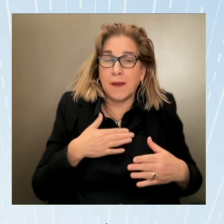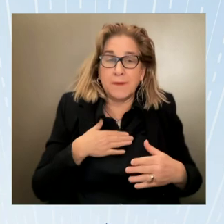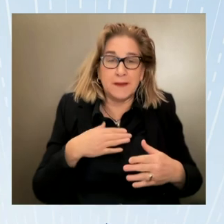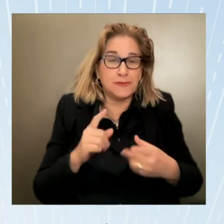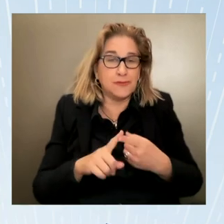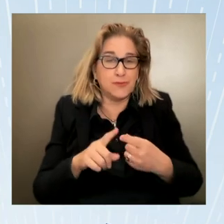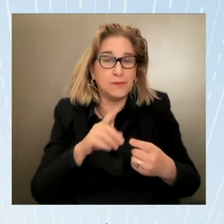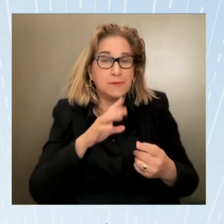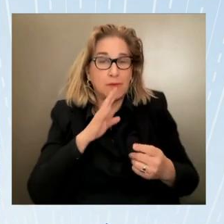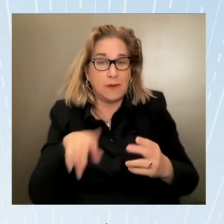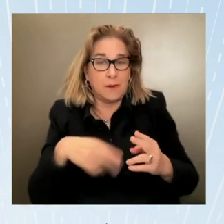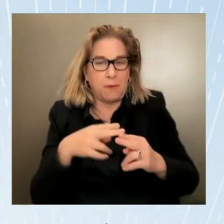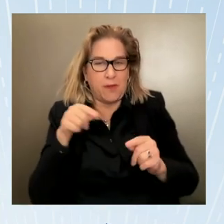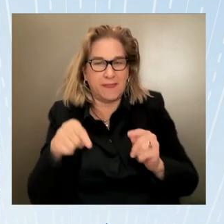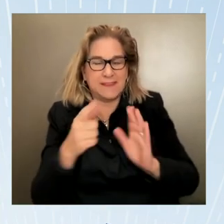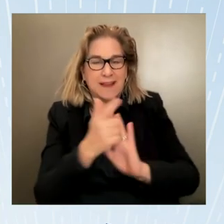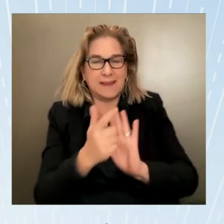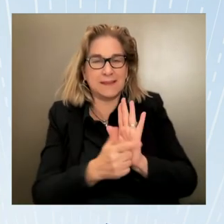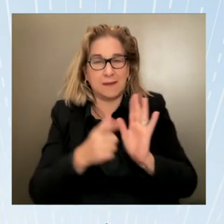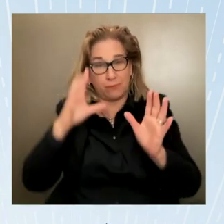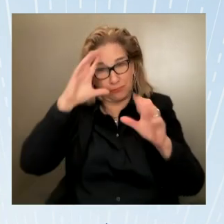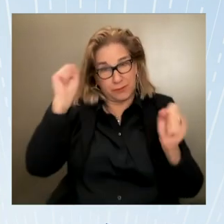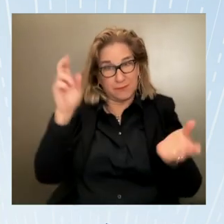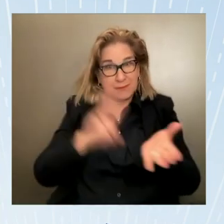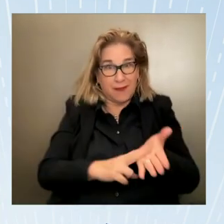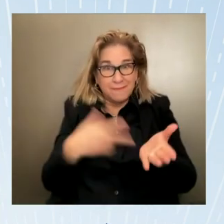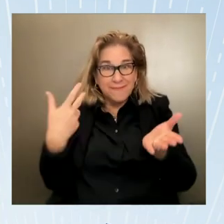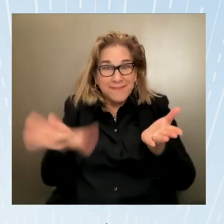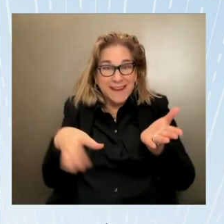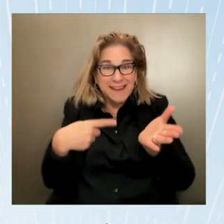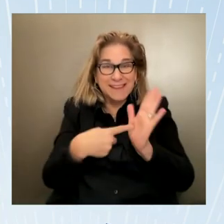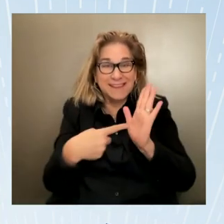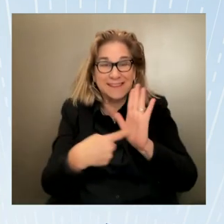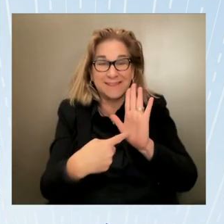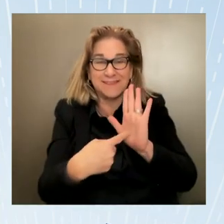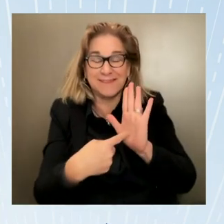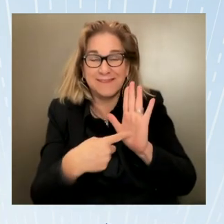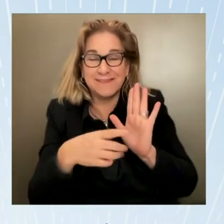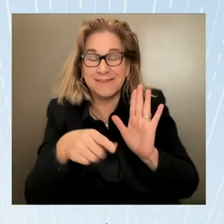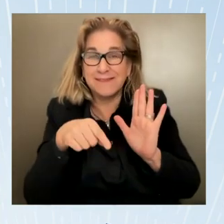permanent part of our efforts uh that in and of itself is usually important so we are here